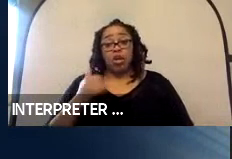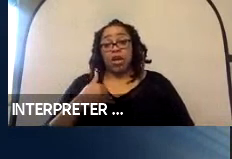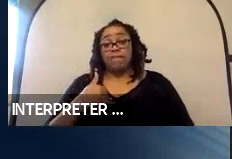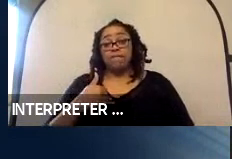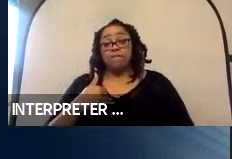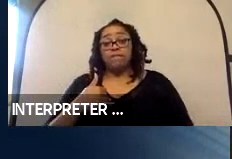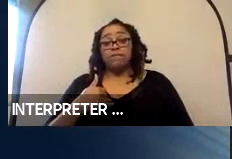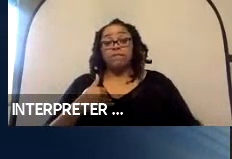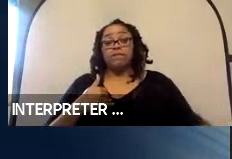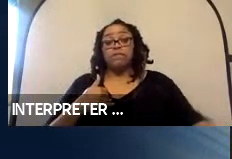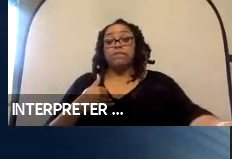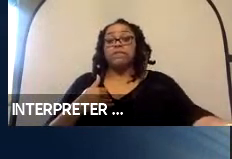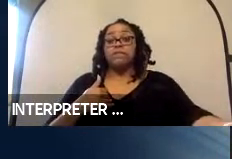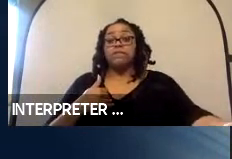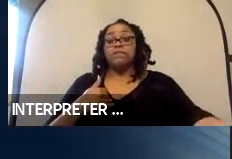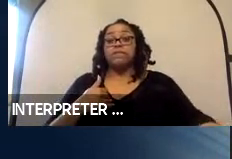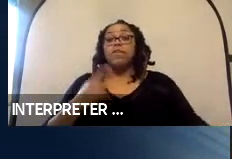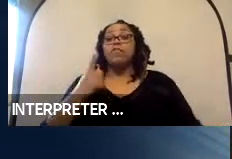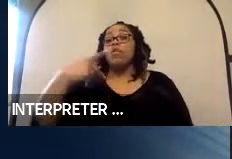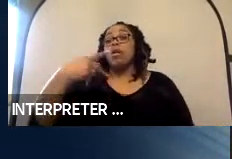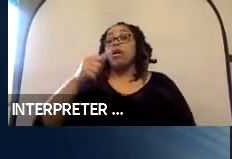Paralift System itself. Are there any questions?